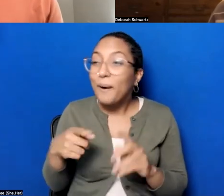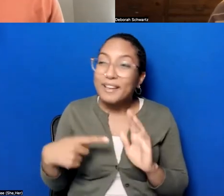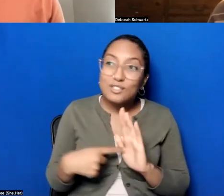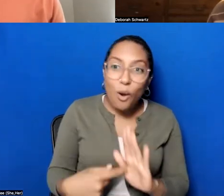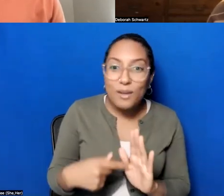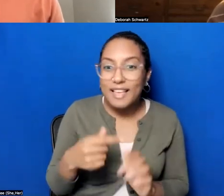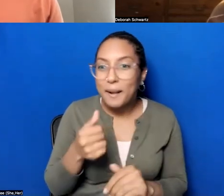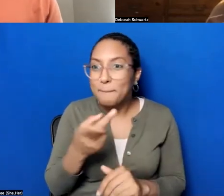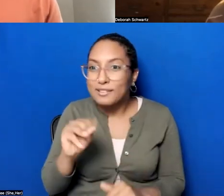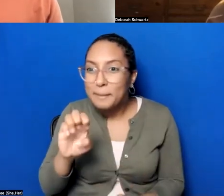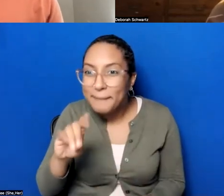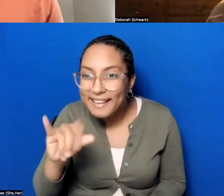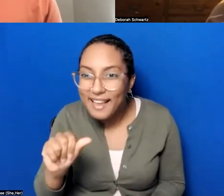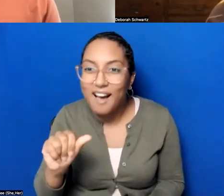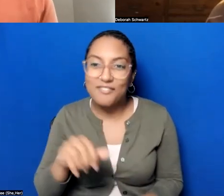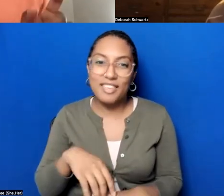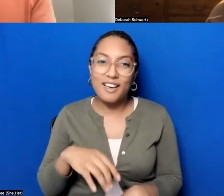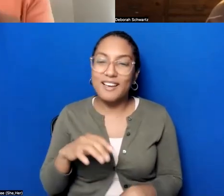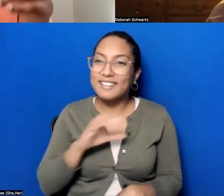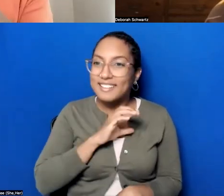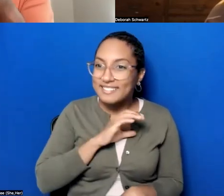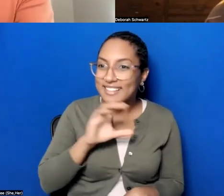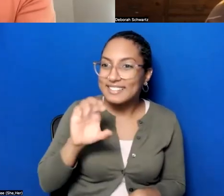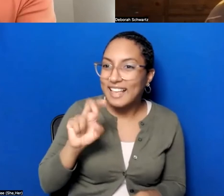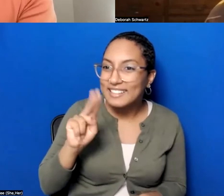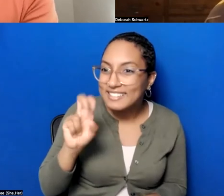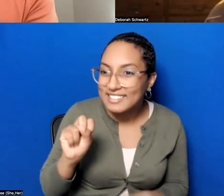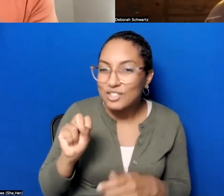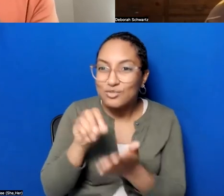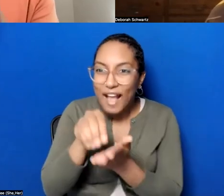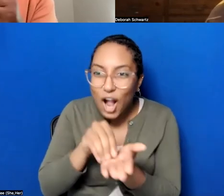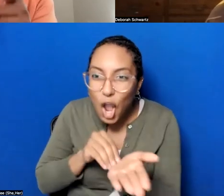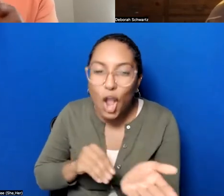generations down the line, when someone's like, like trying to do like their family research or,